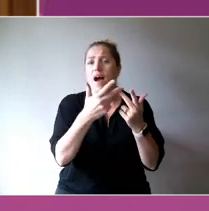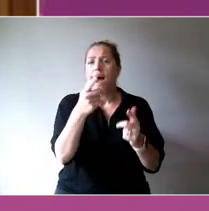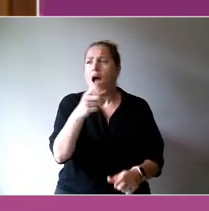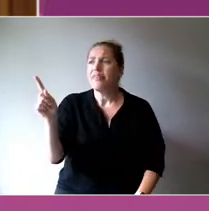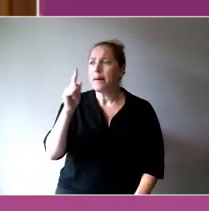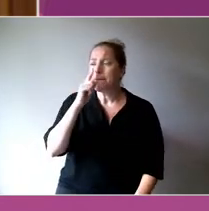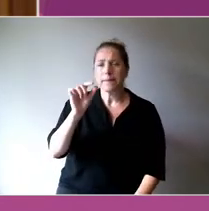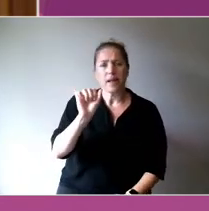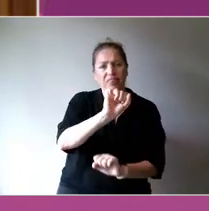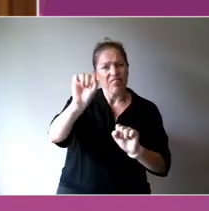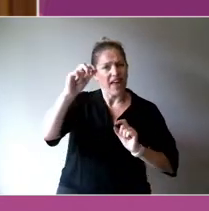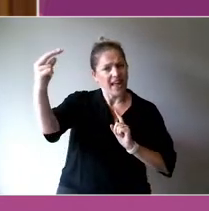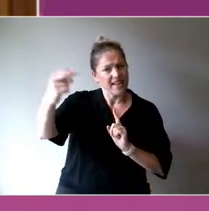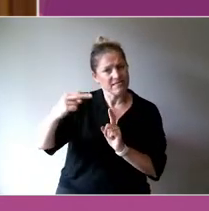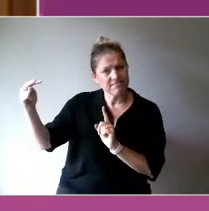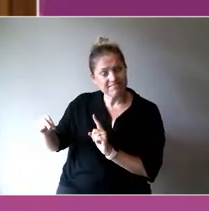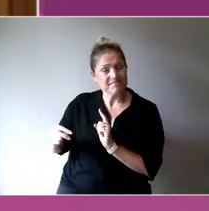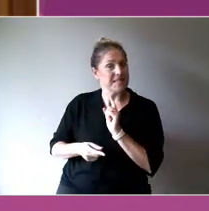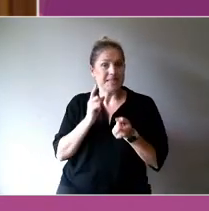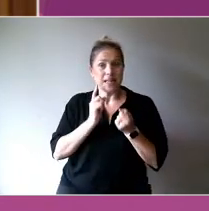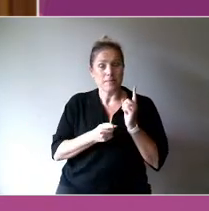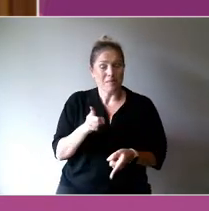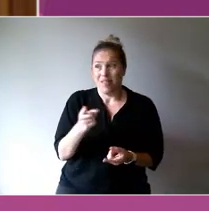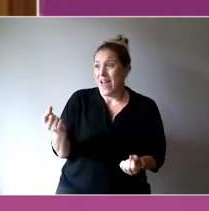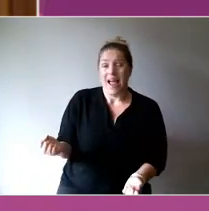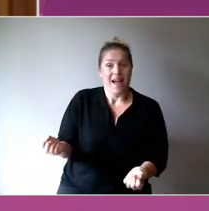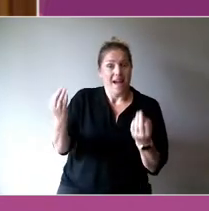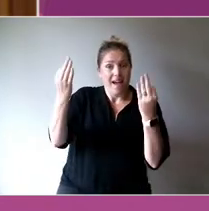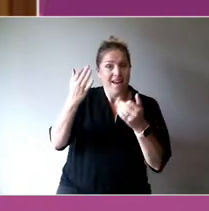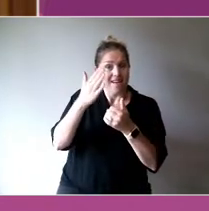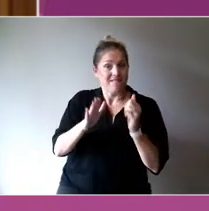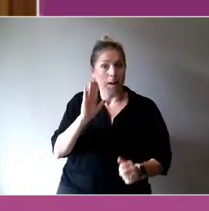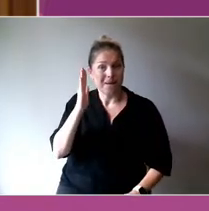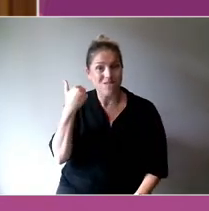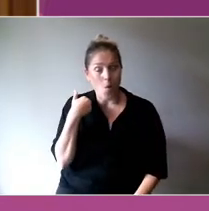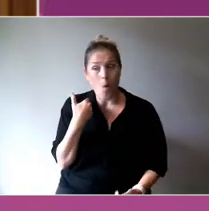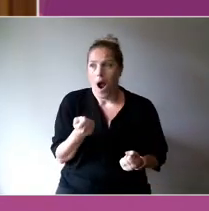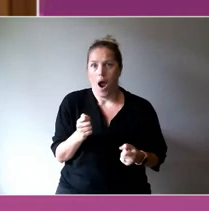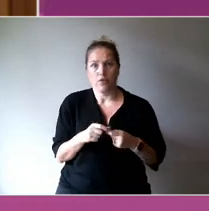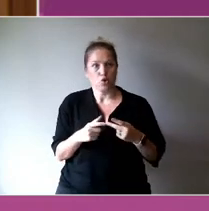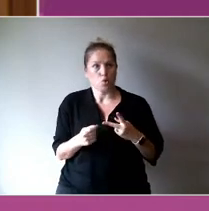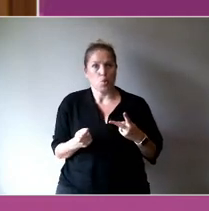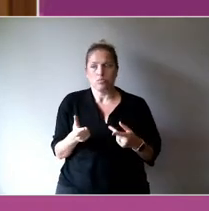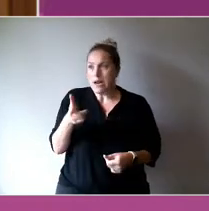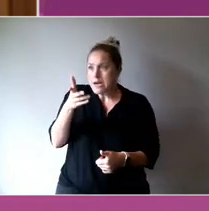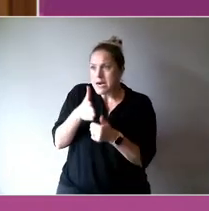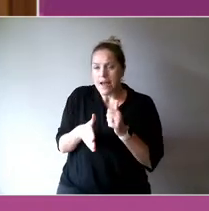coming from never having had access to that kind of choice and control before, and coming